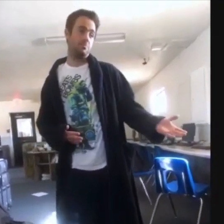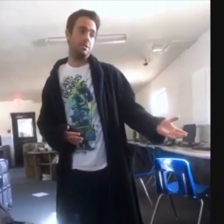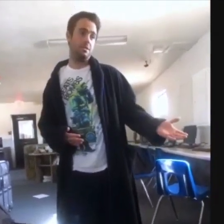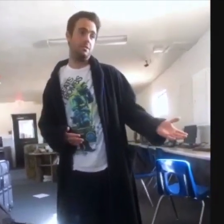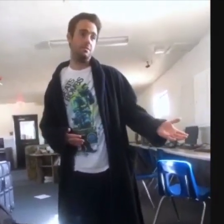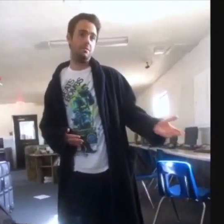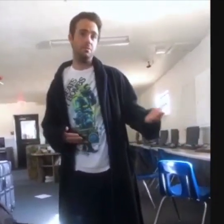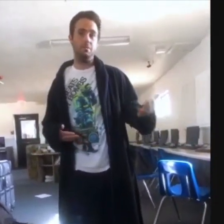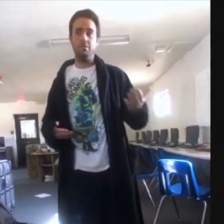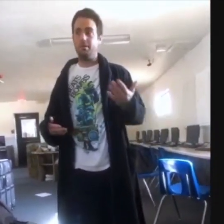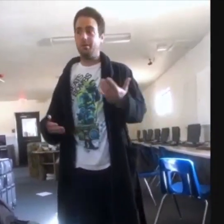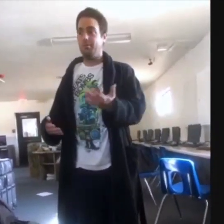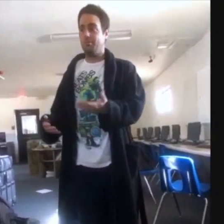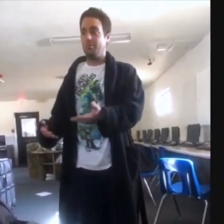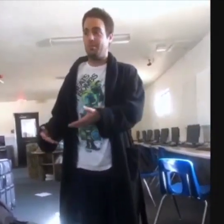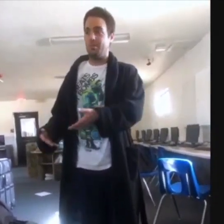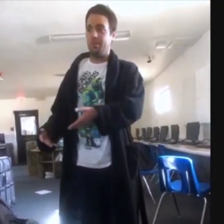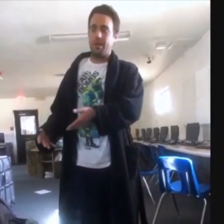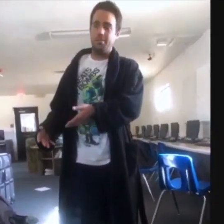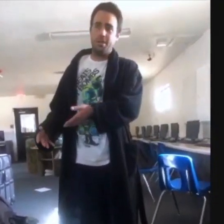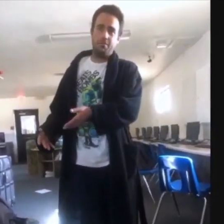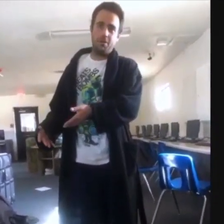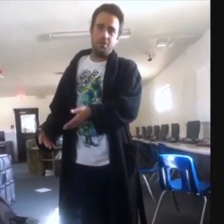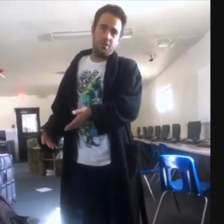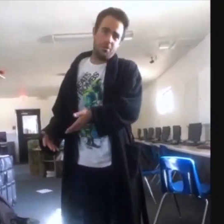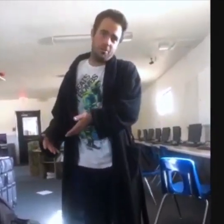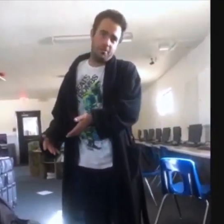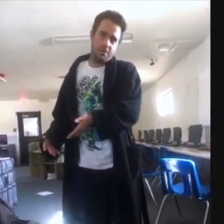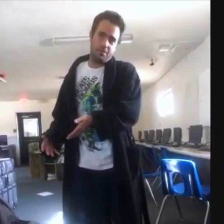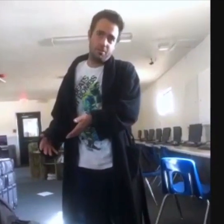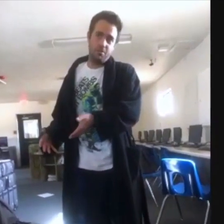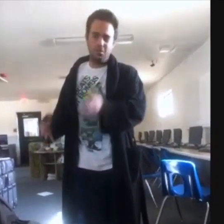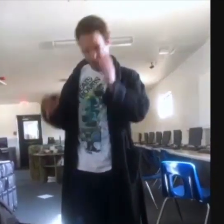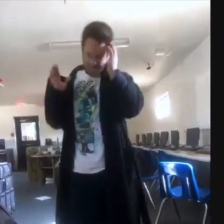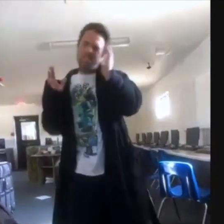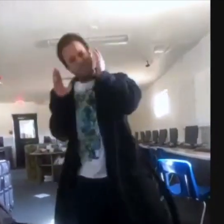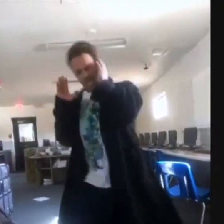the Class President to a guy being followed by a para-professional,